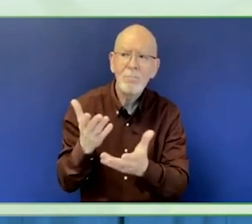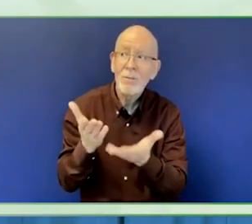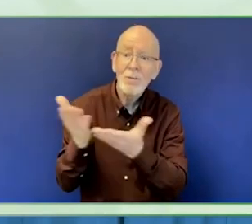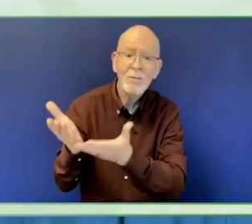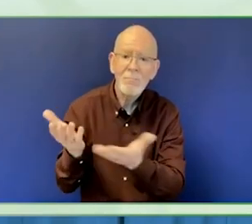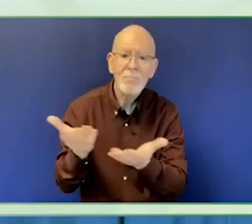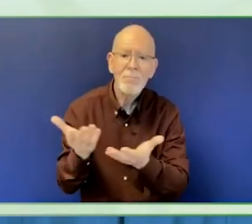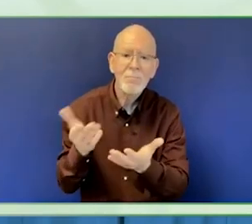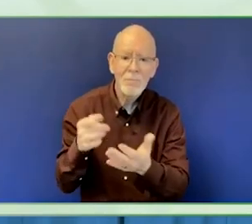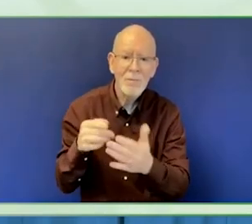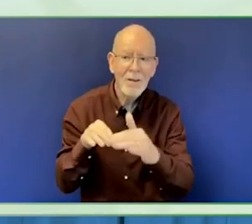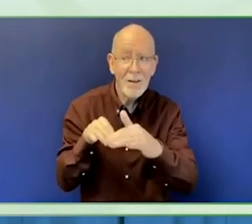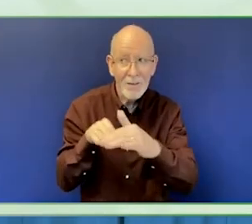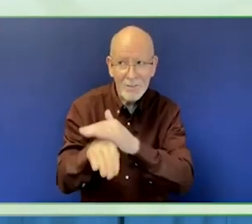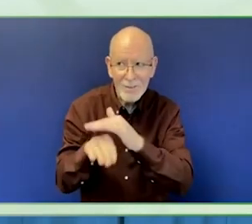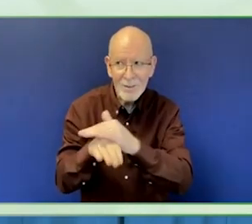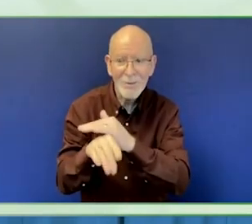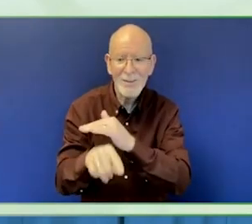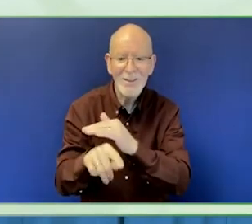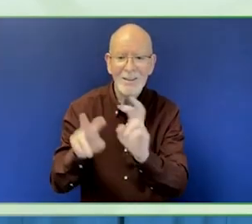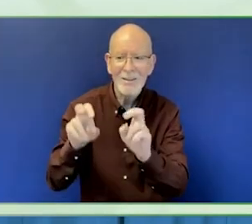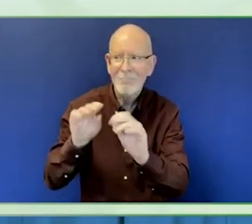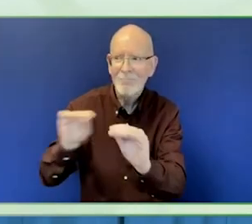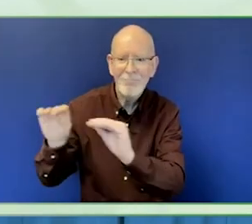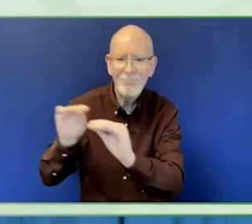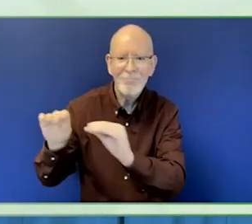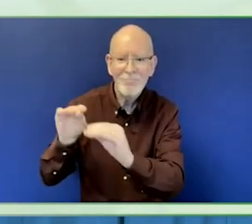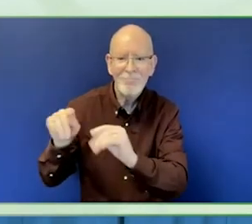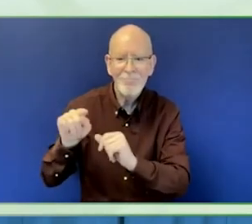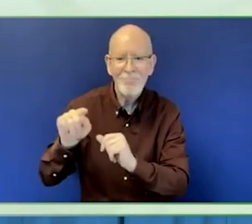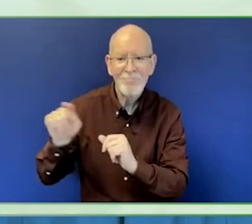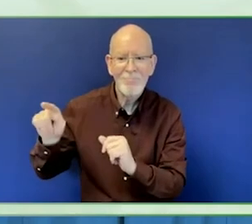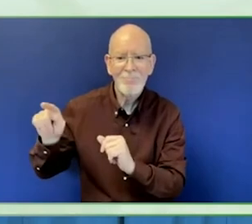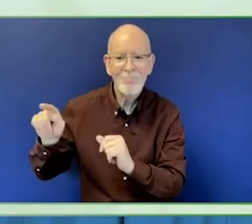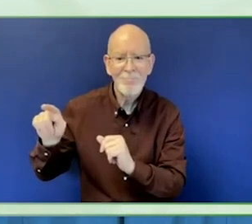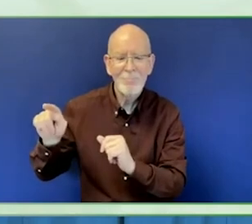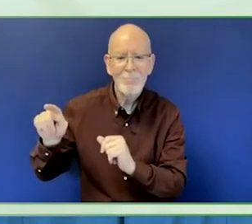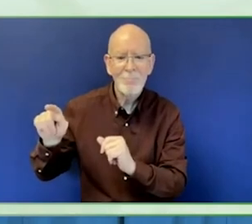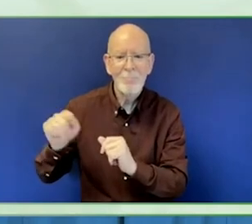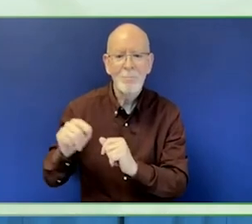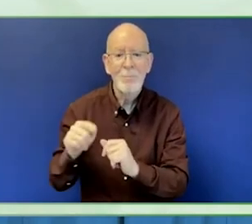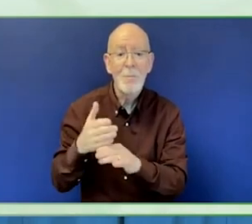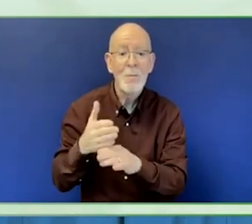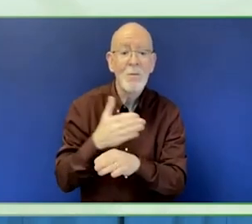us and they put them in contact with our accessibility solution partners.